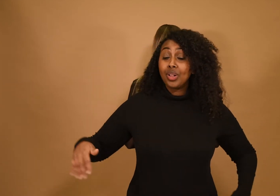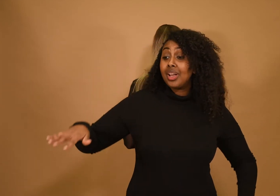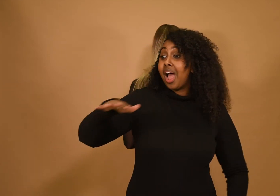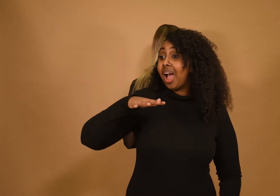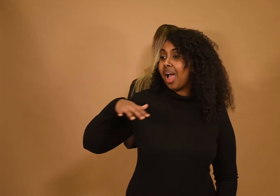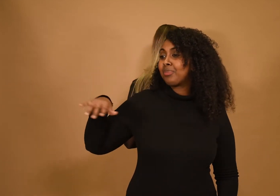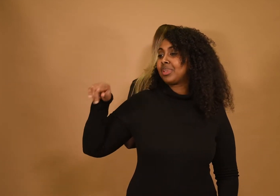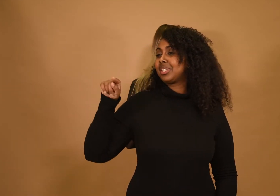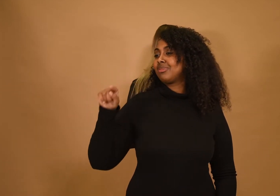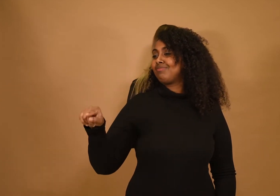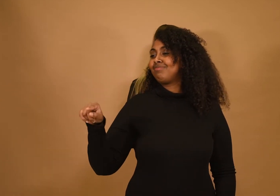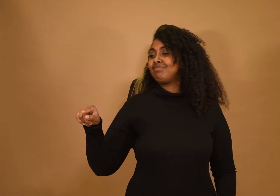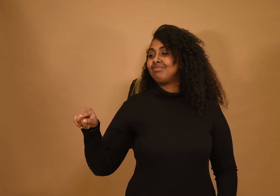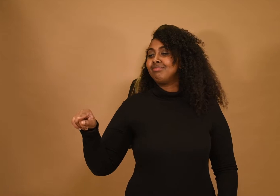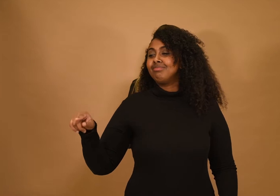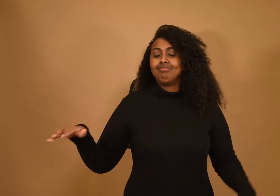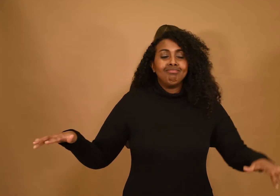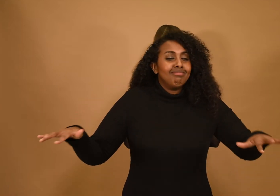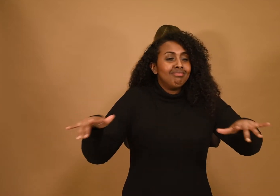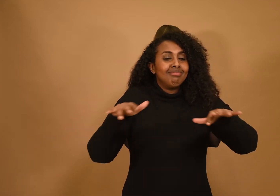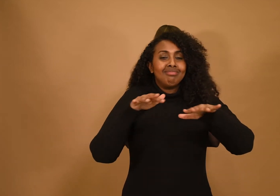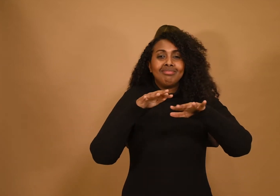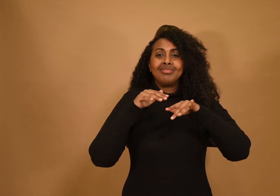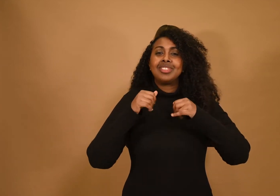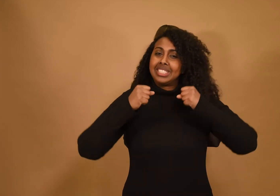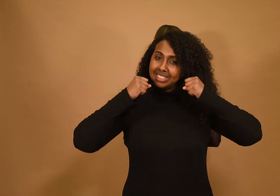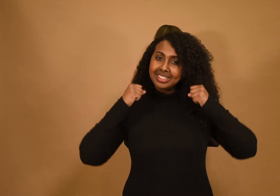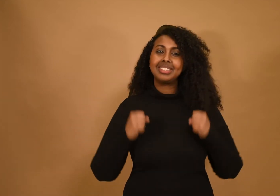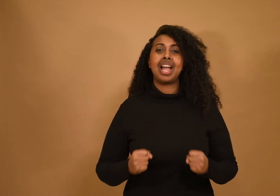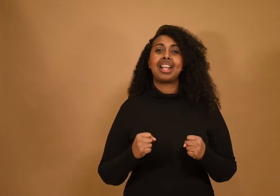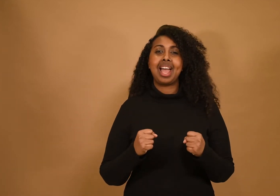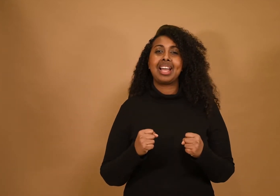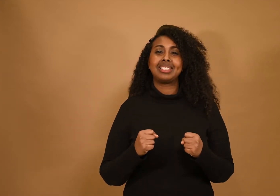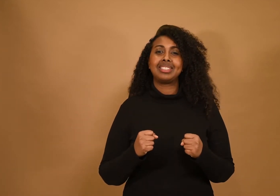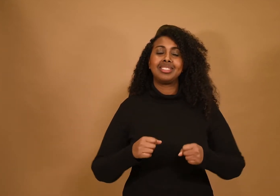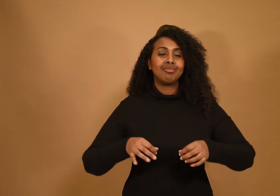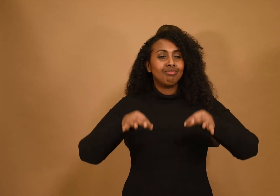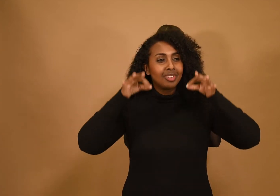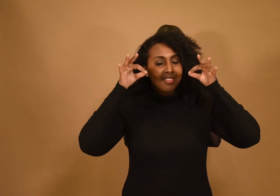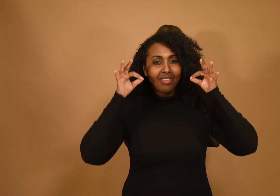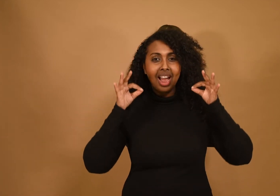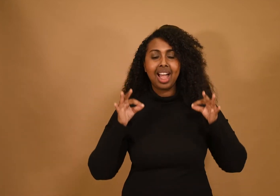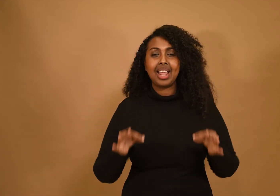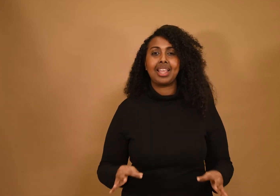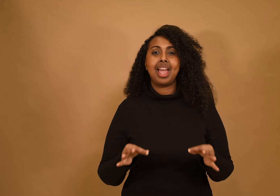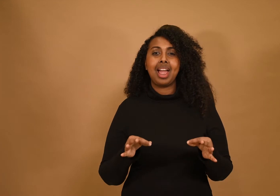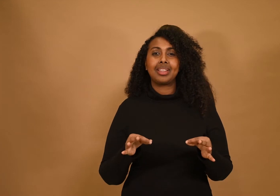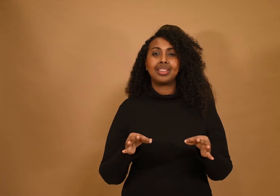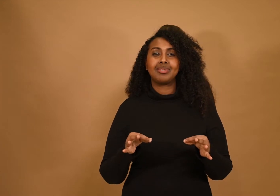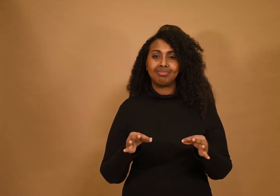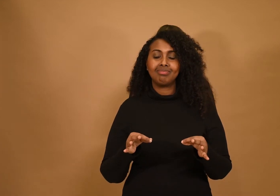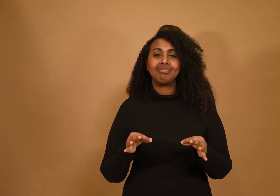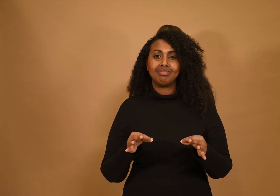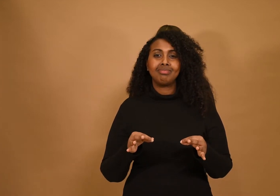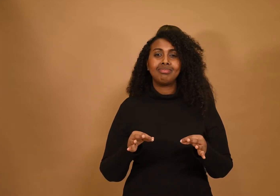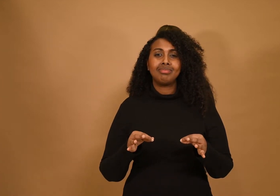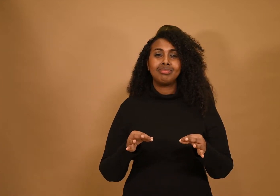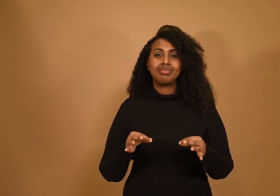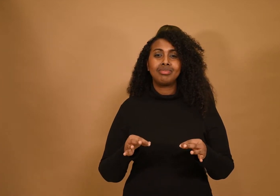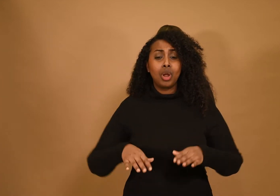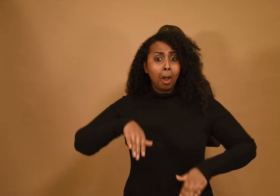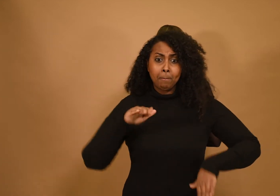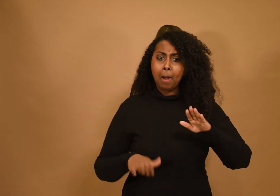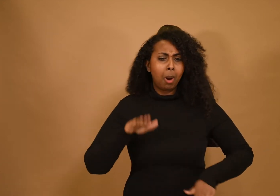All those smells offer me security, safety.